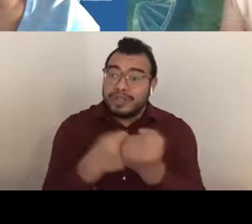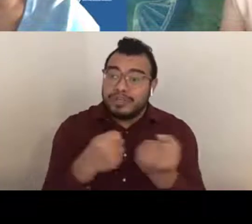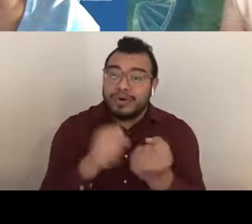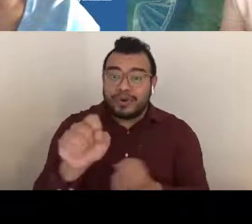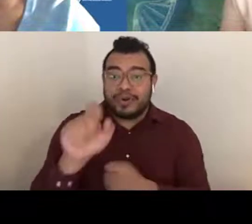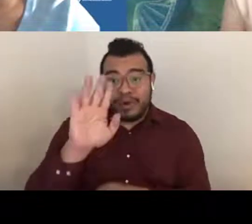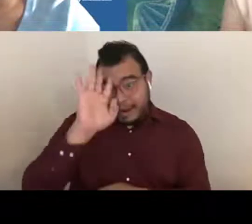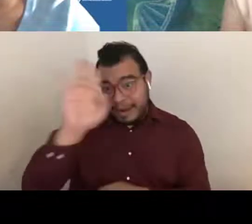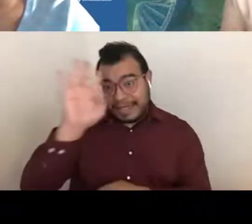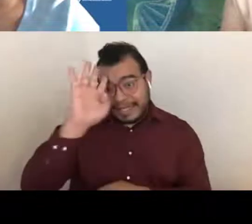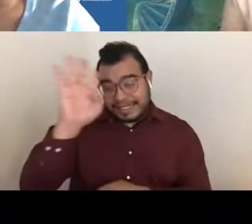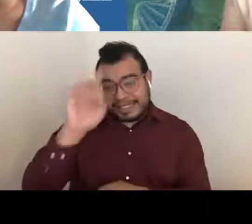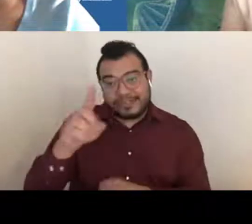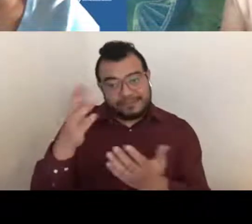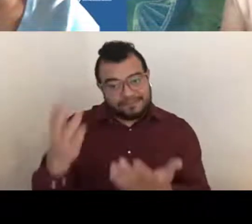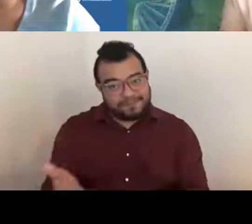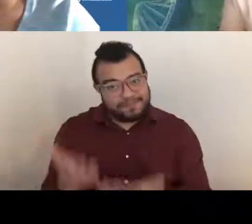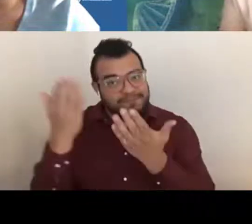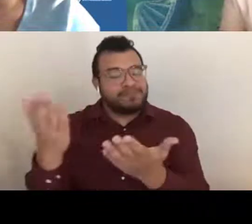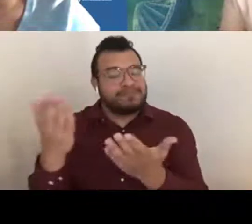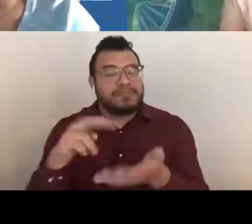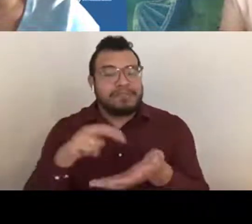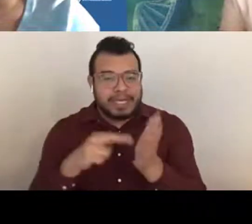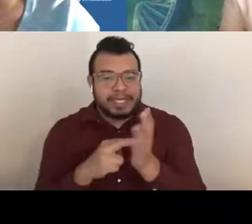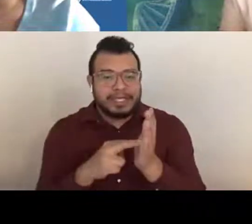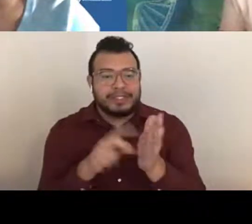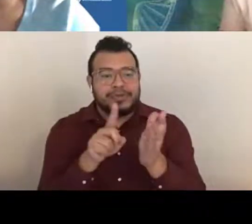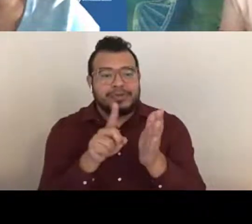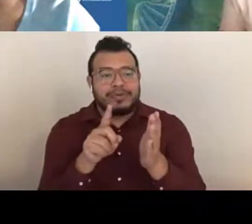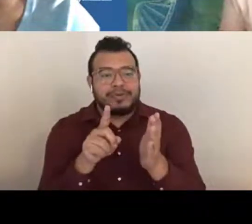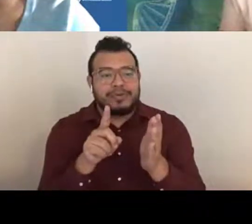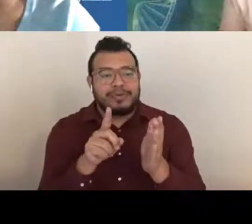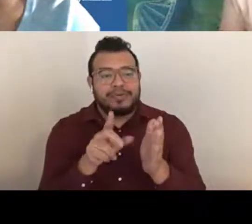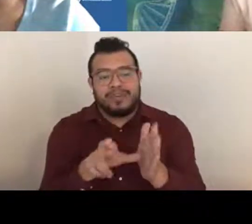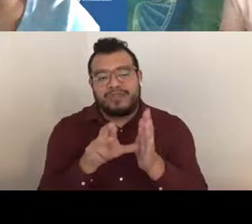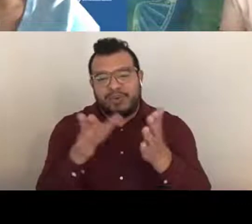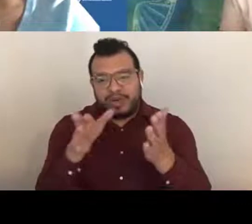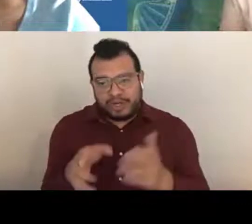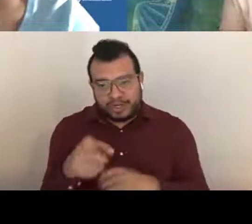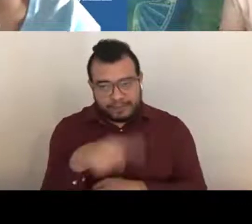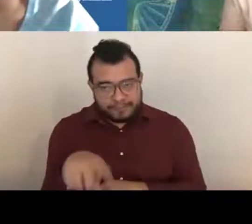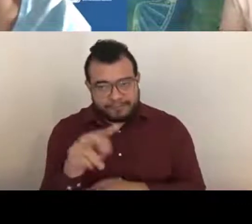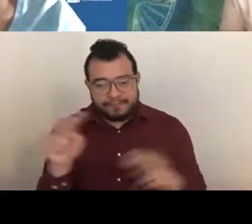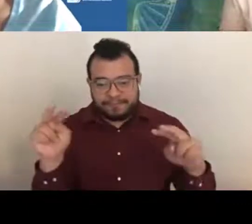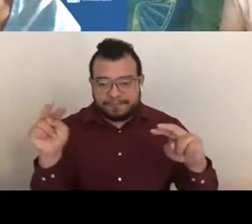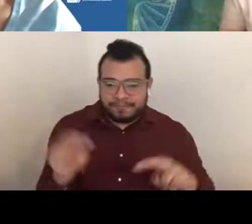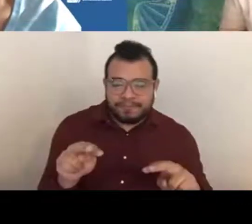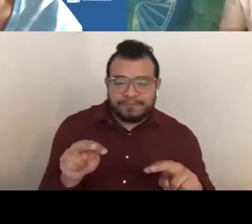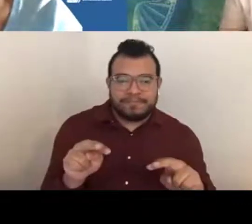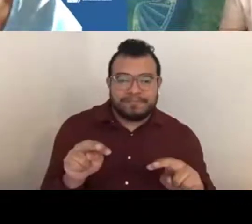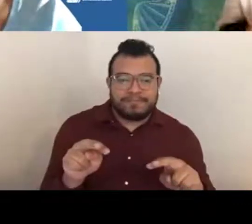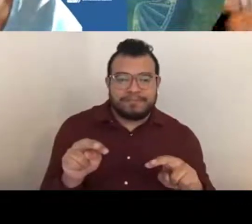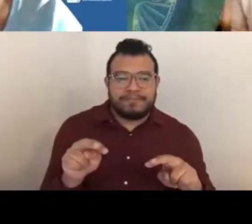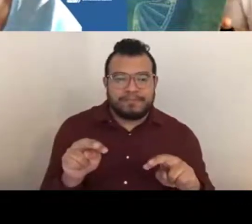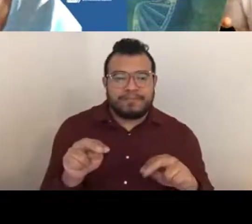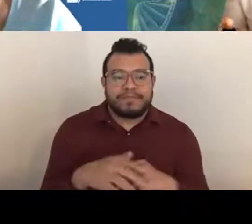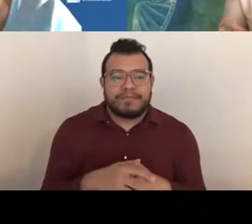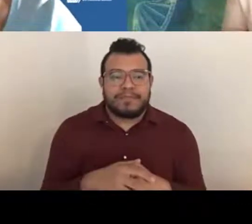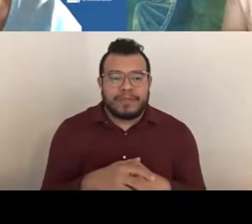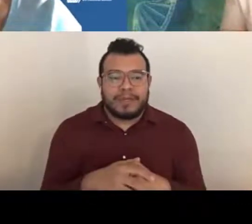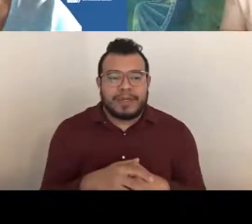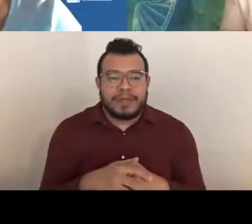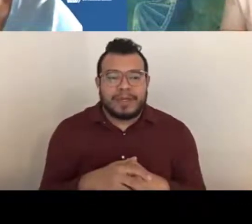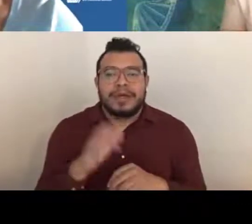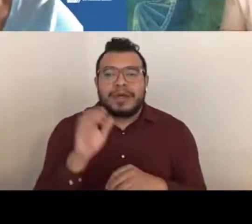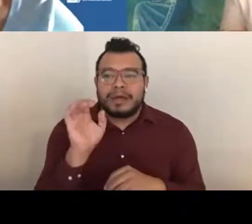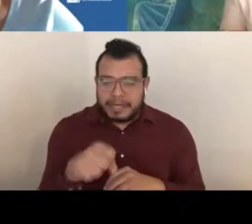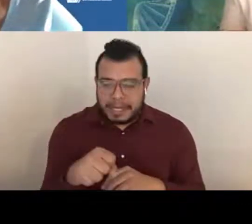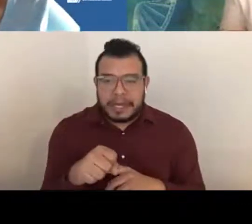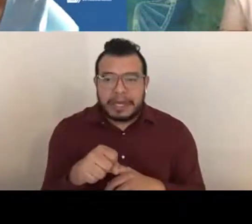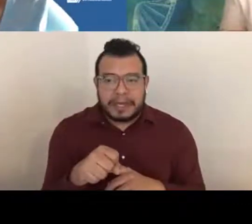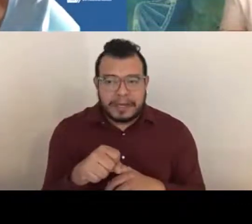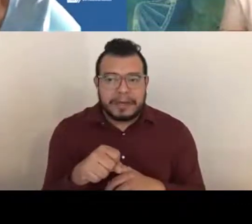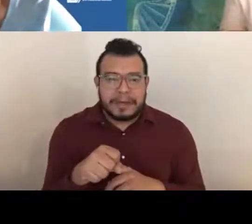so that the reviewers can put enough thought into that.